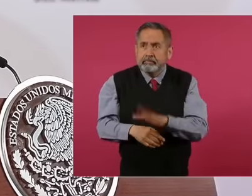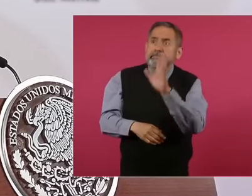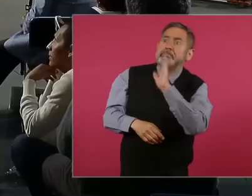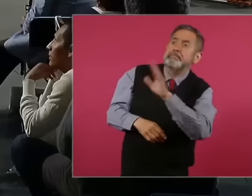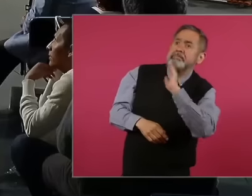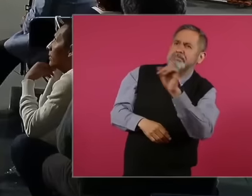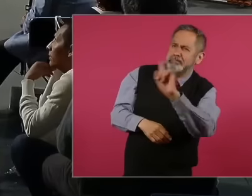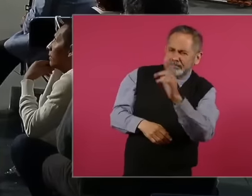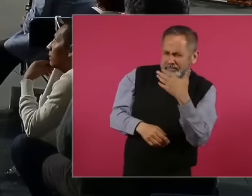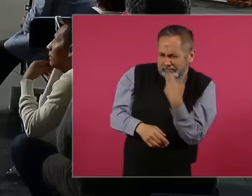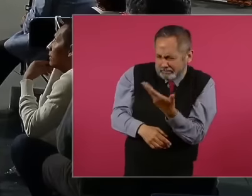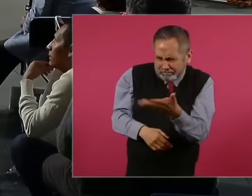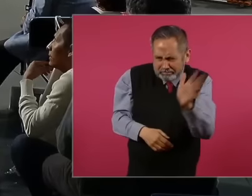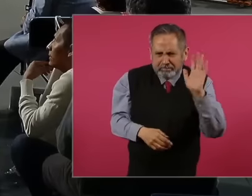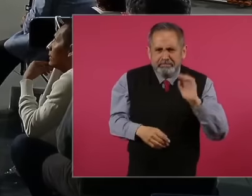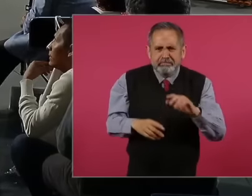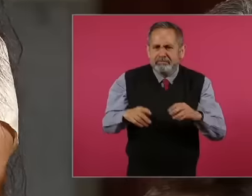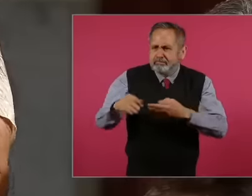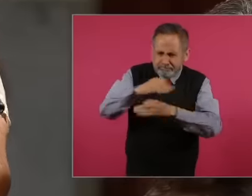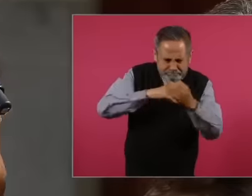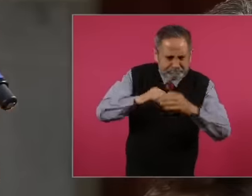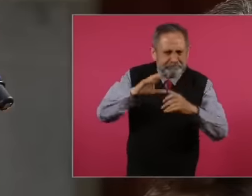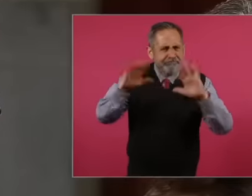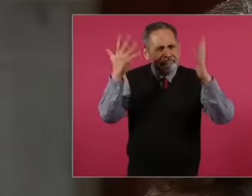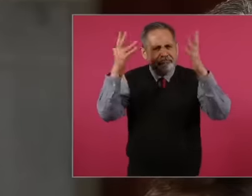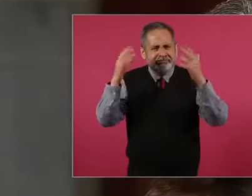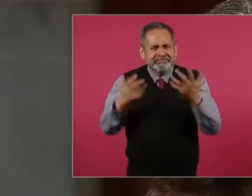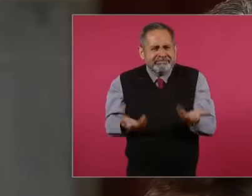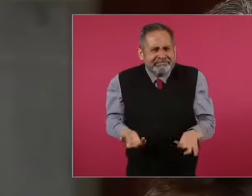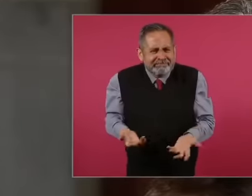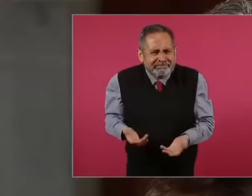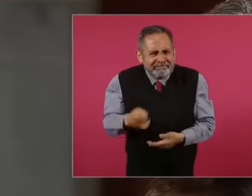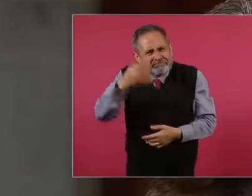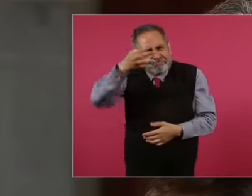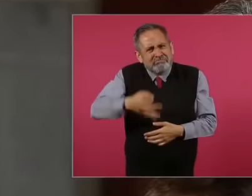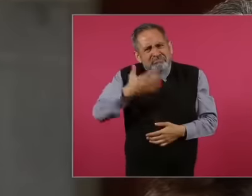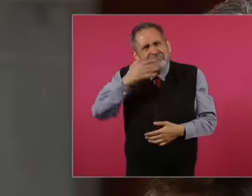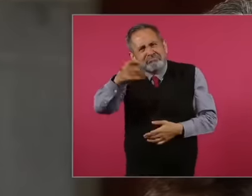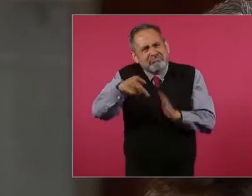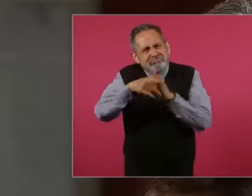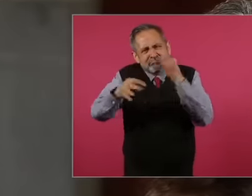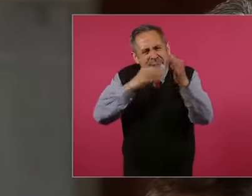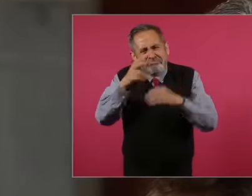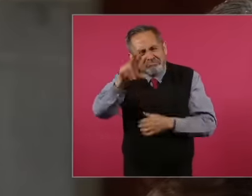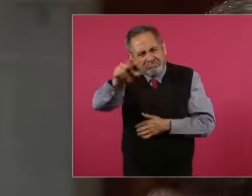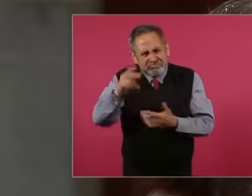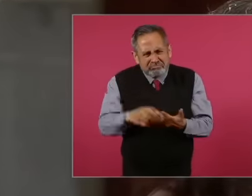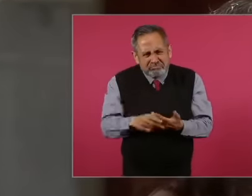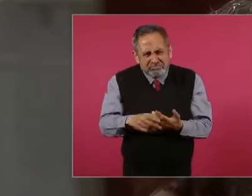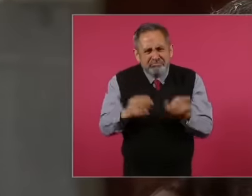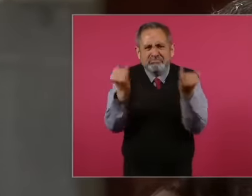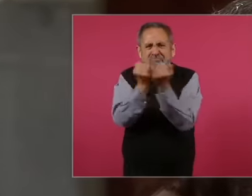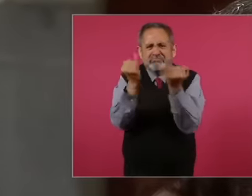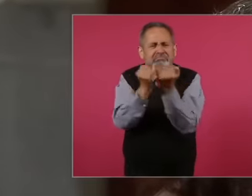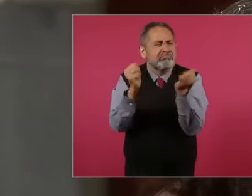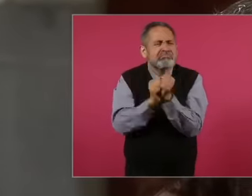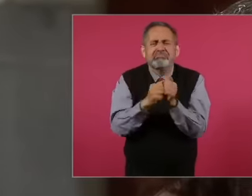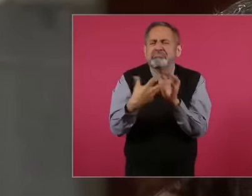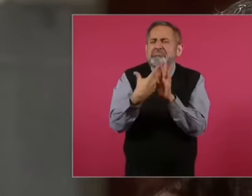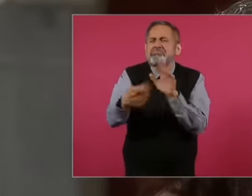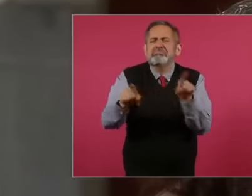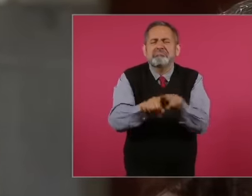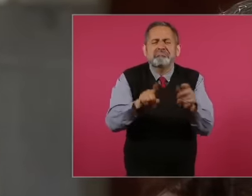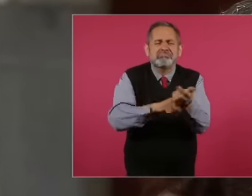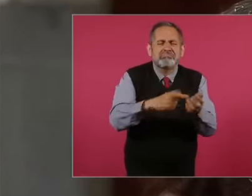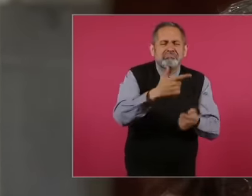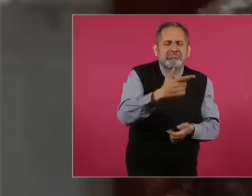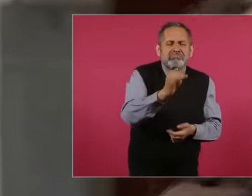tell them, let's applaud. Hey, that's not worthy of a medium you want to do Guillermos eh Francos and